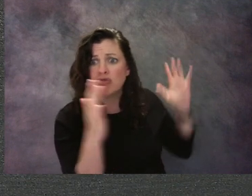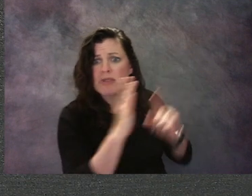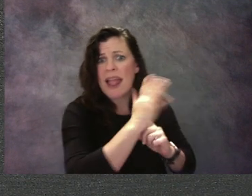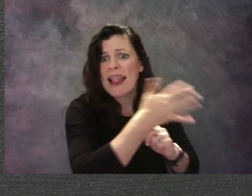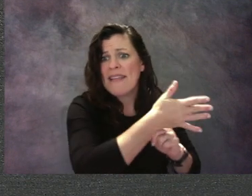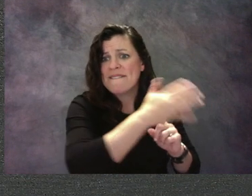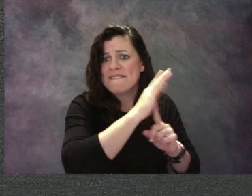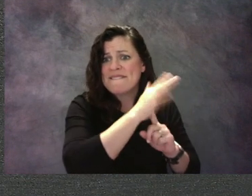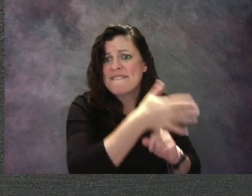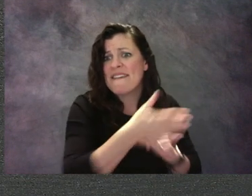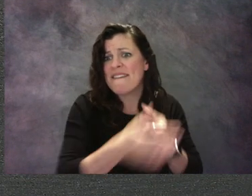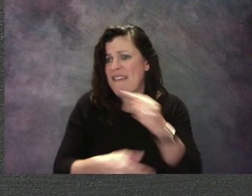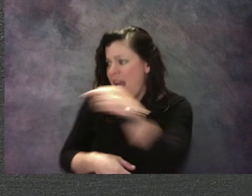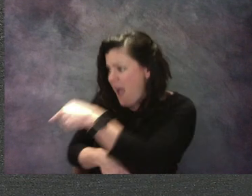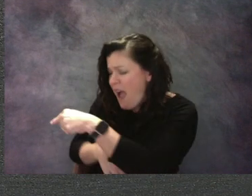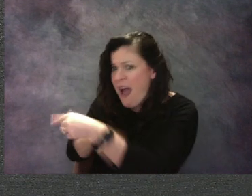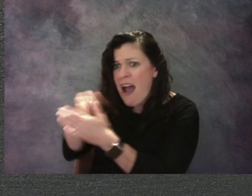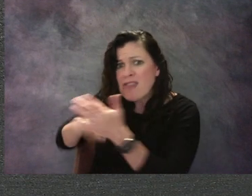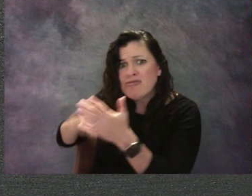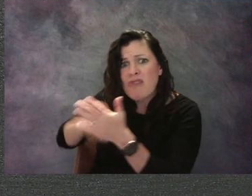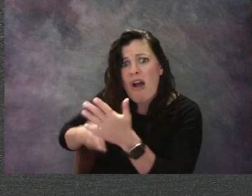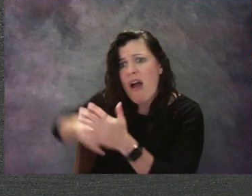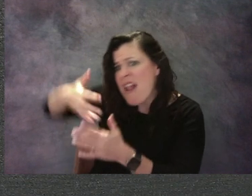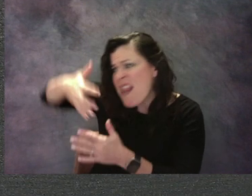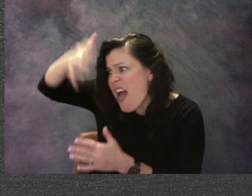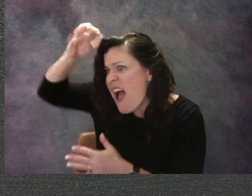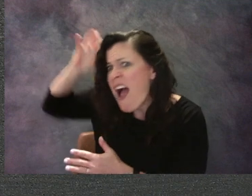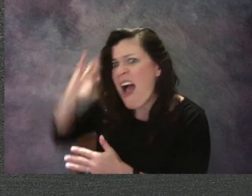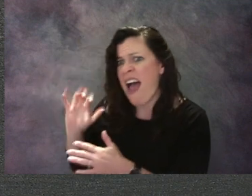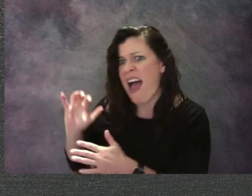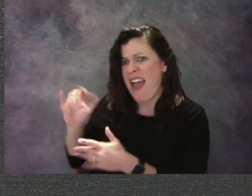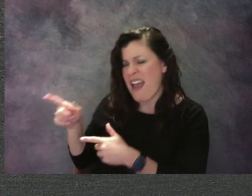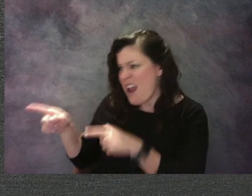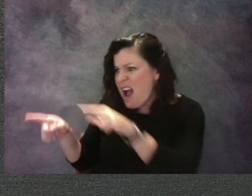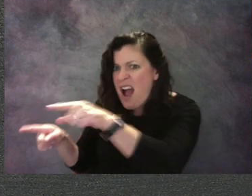All around Regina jungles sprouted out, but her paper stayed blank.